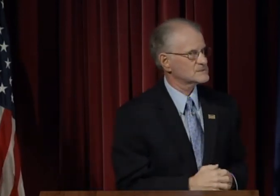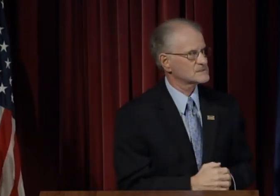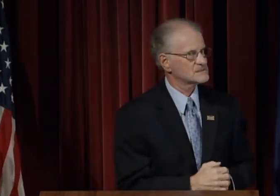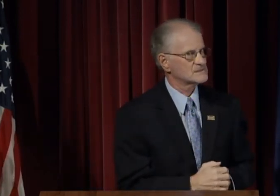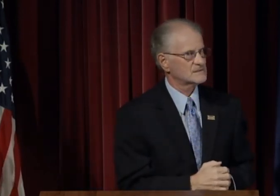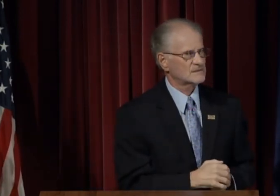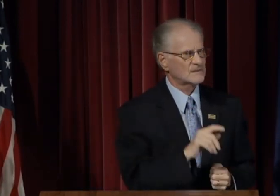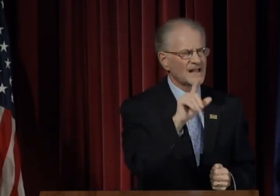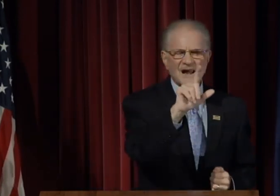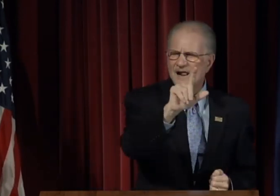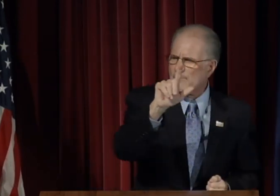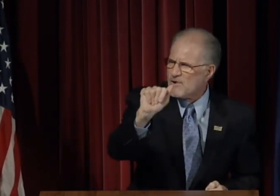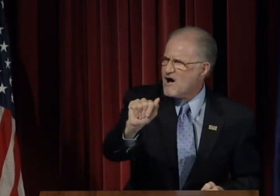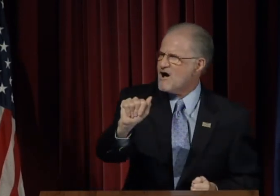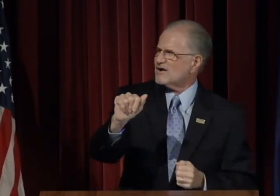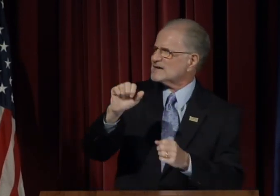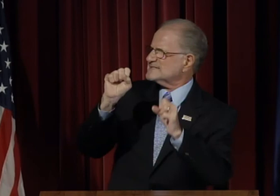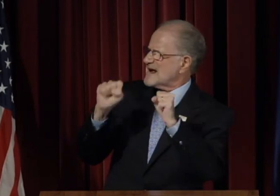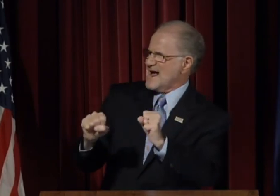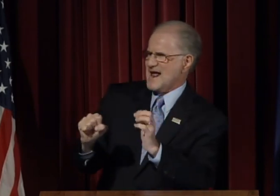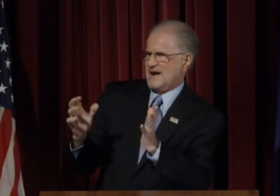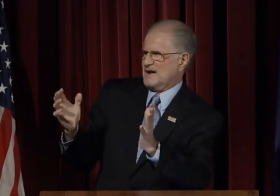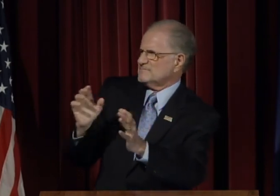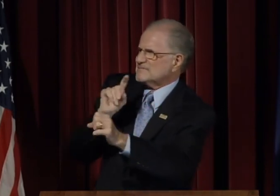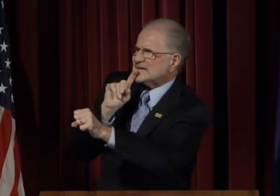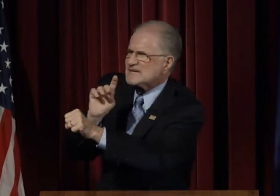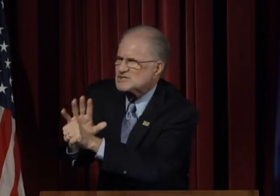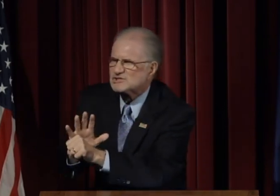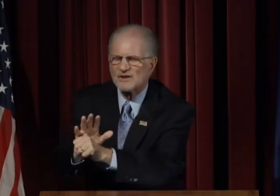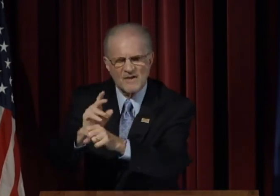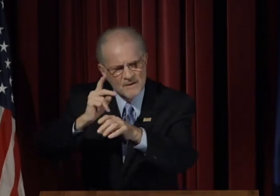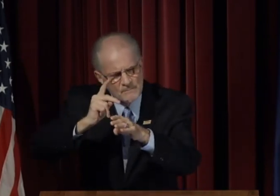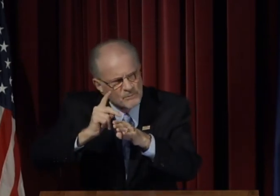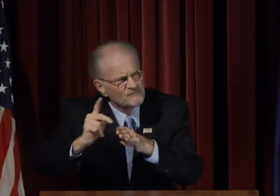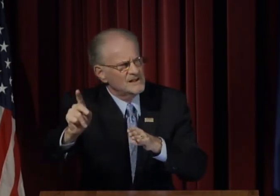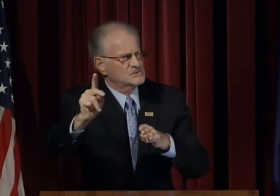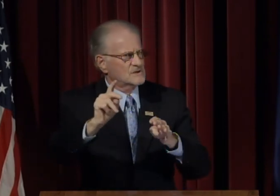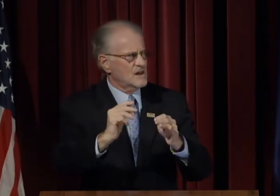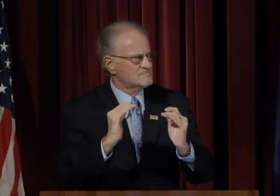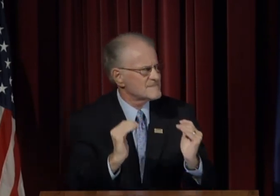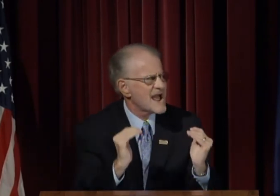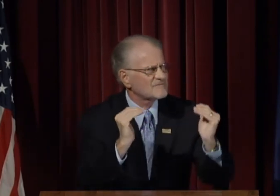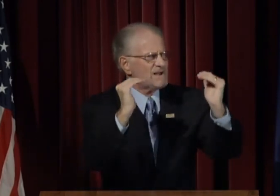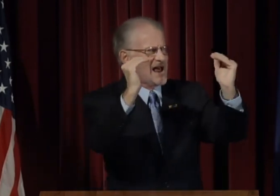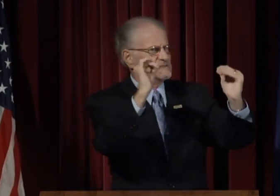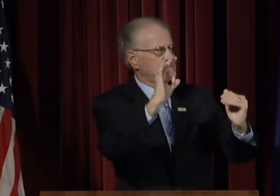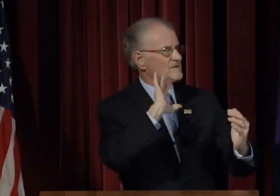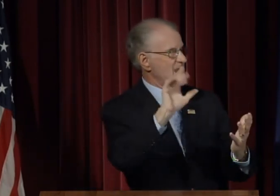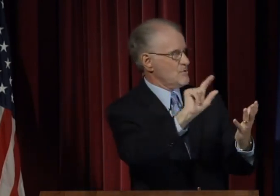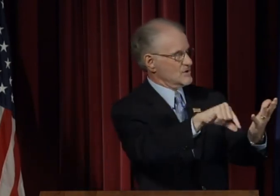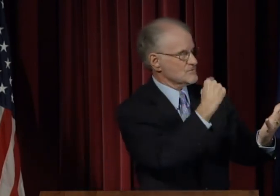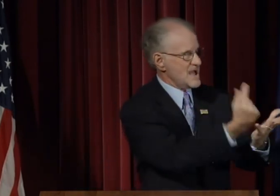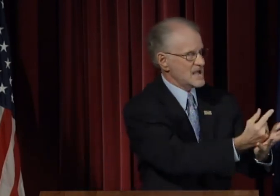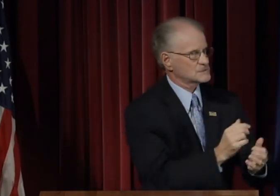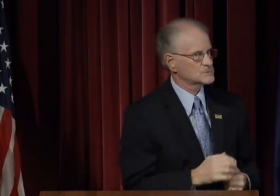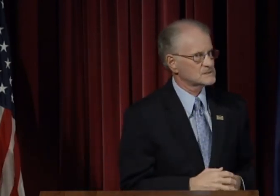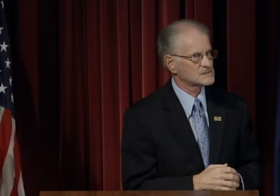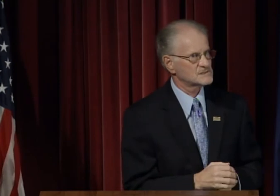And Liberal Arts can ensure the professional advancement of our graduates.